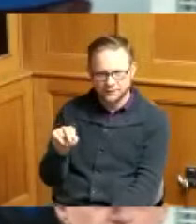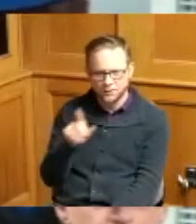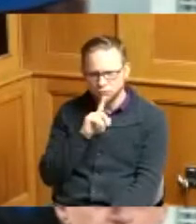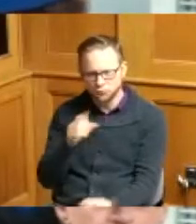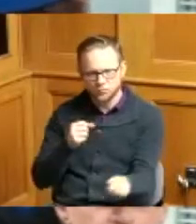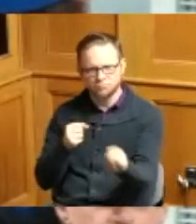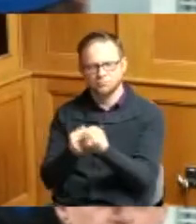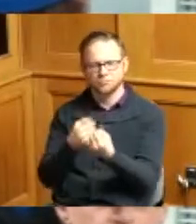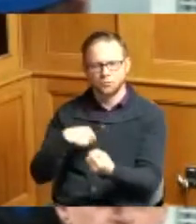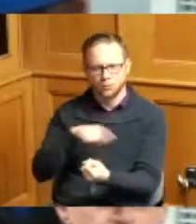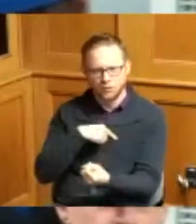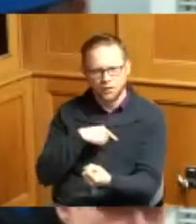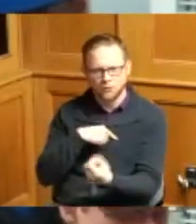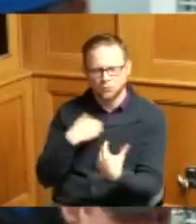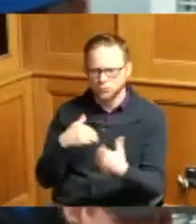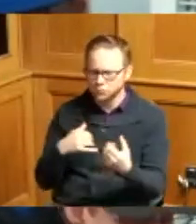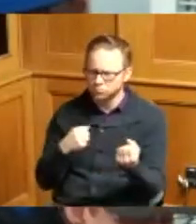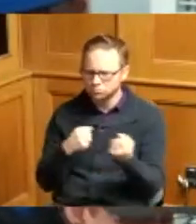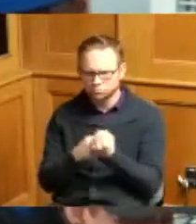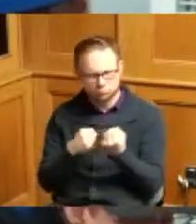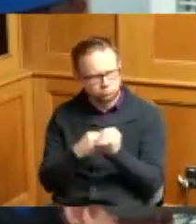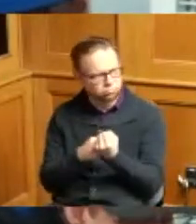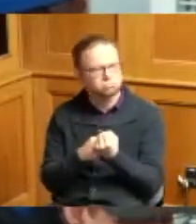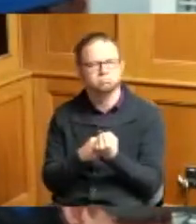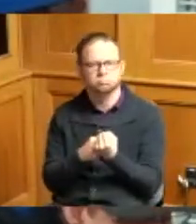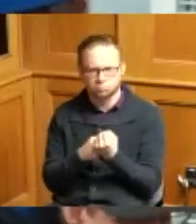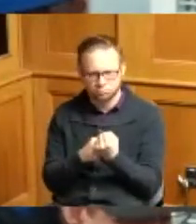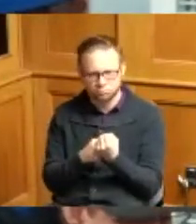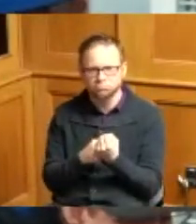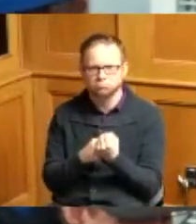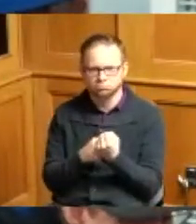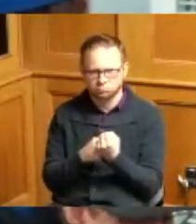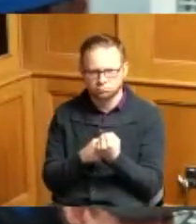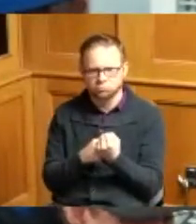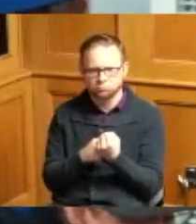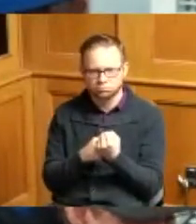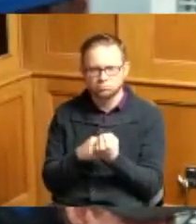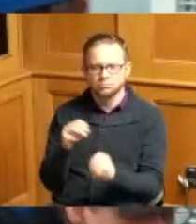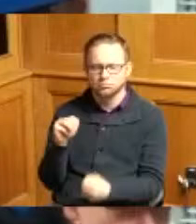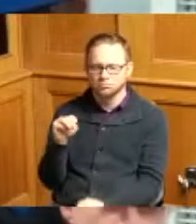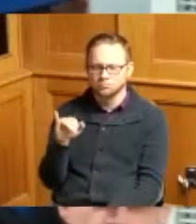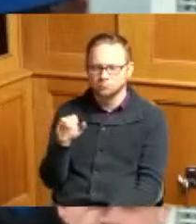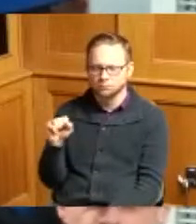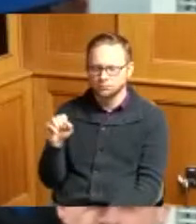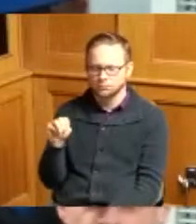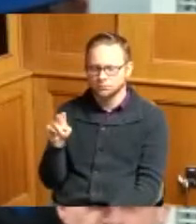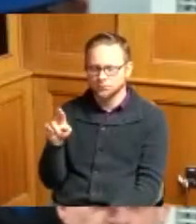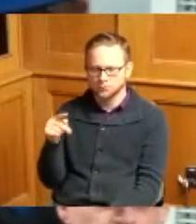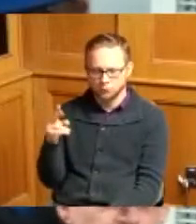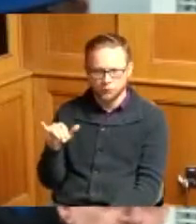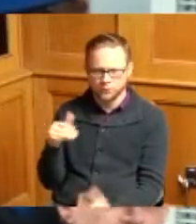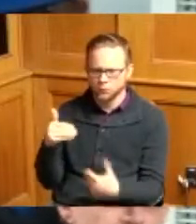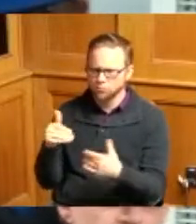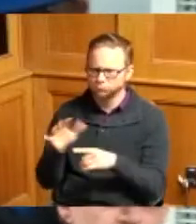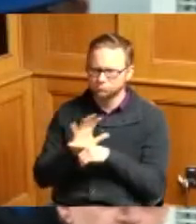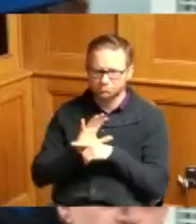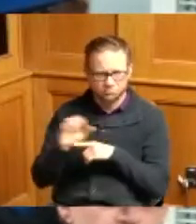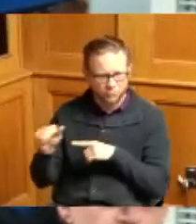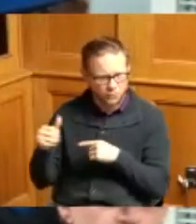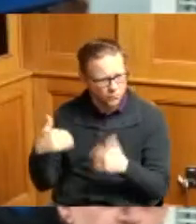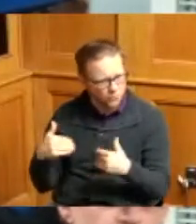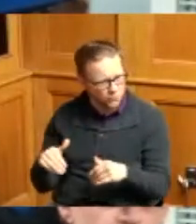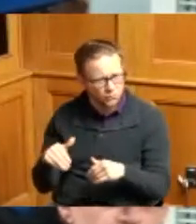us it was great support Miss Murphy just been unbelievable her and her whole team